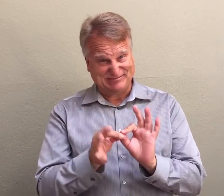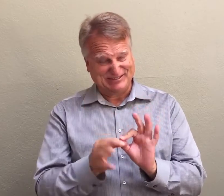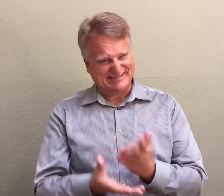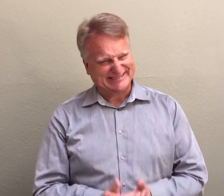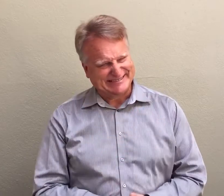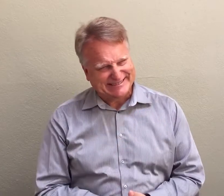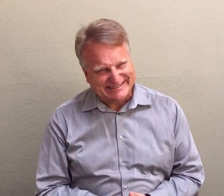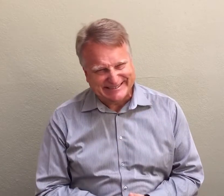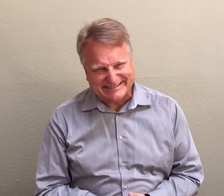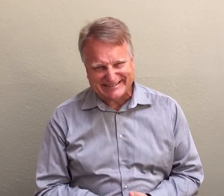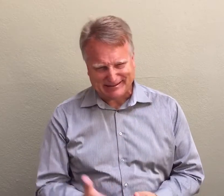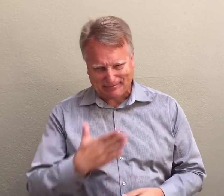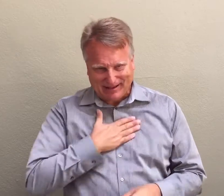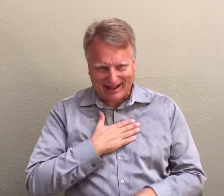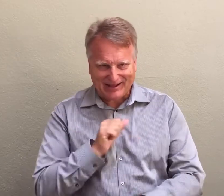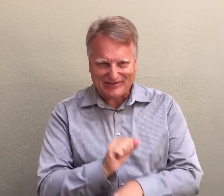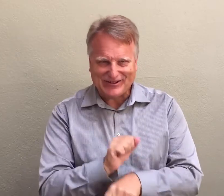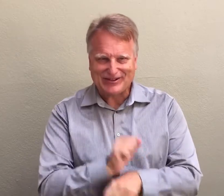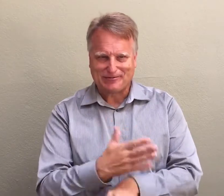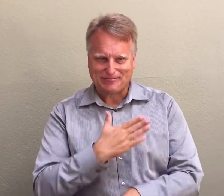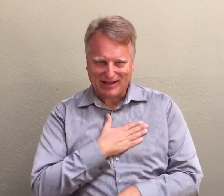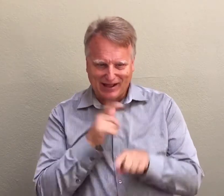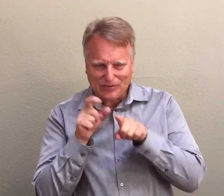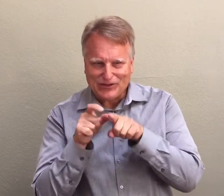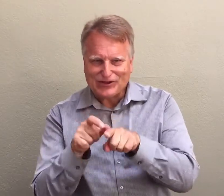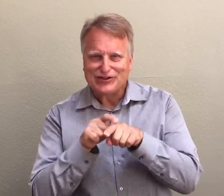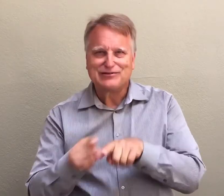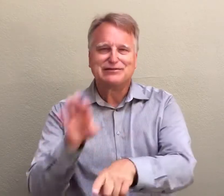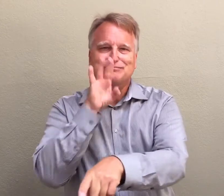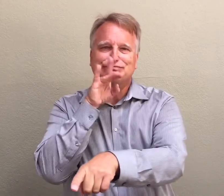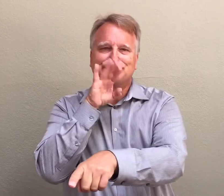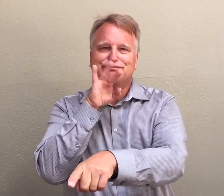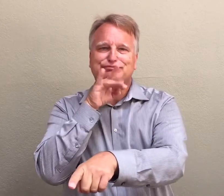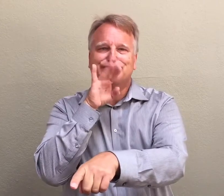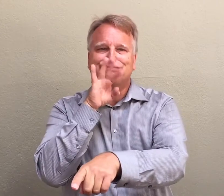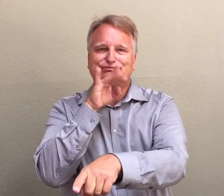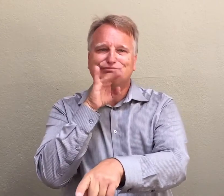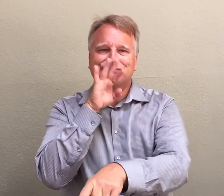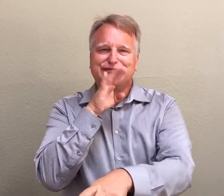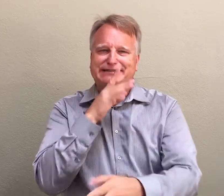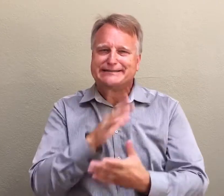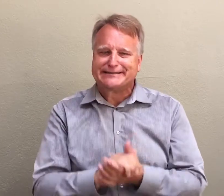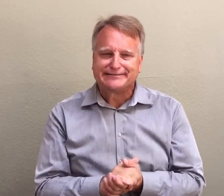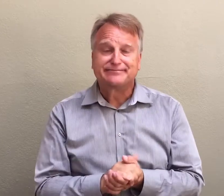Are these approaches enough to ensure accuracy in the interpreted work which is extremely important to me?